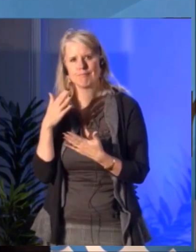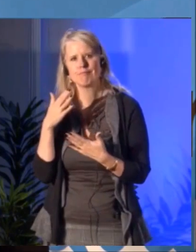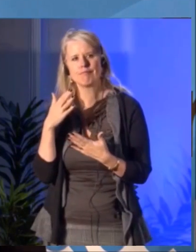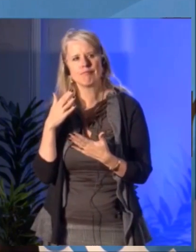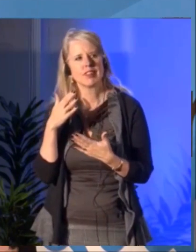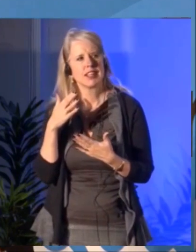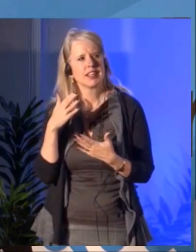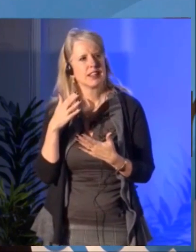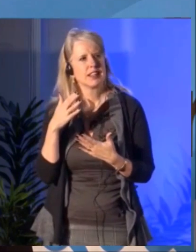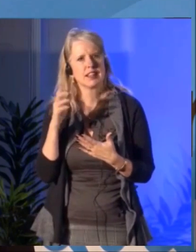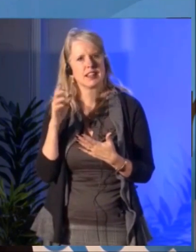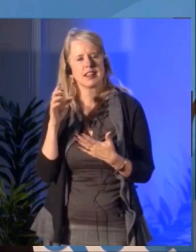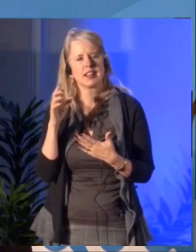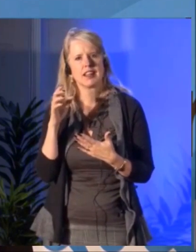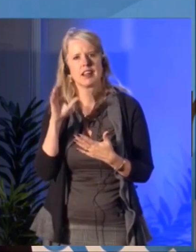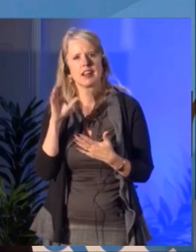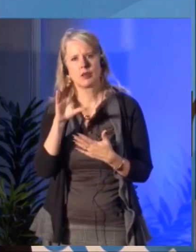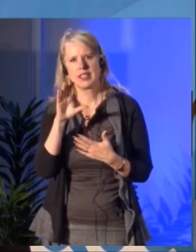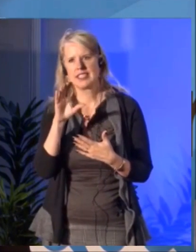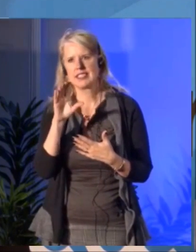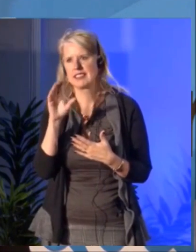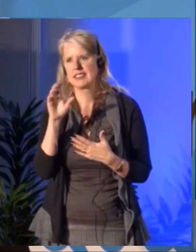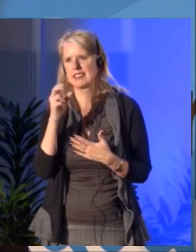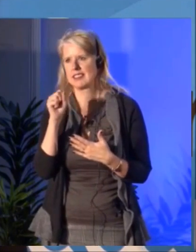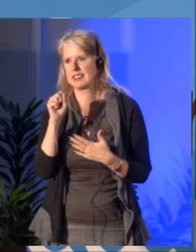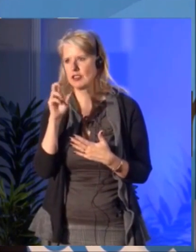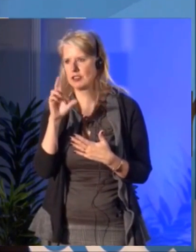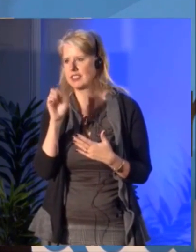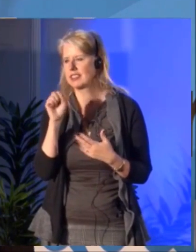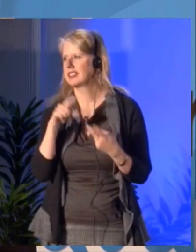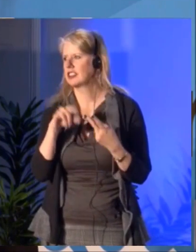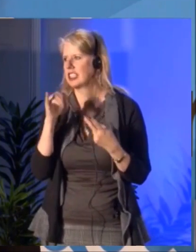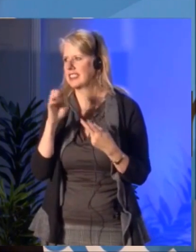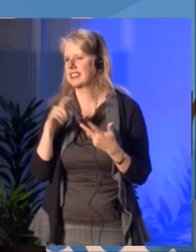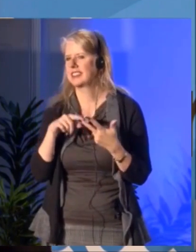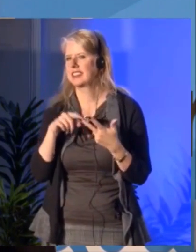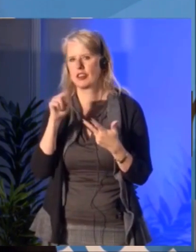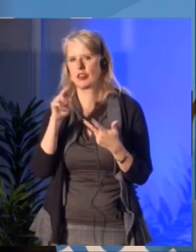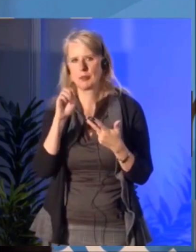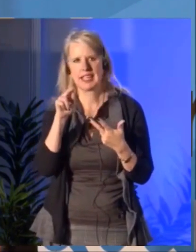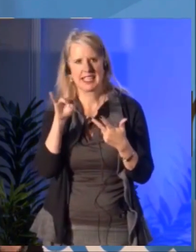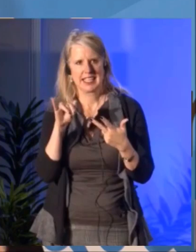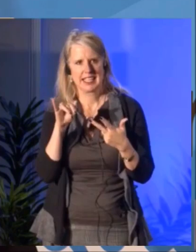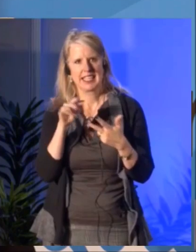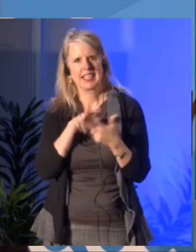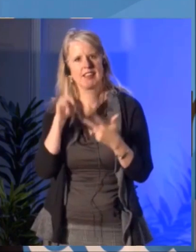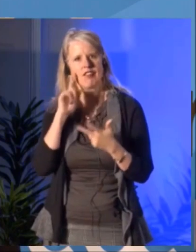[ French Language Being Spoken ] As I mentioned earlier, all the speeches will be available